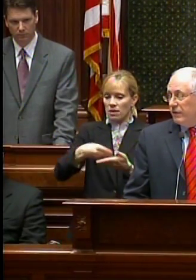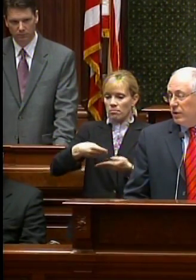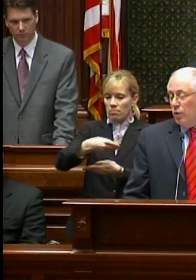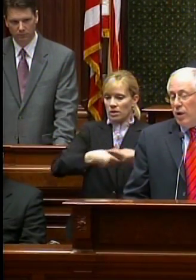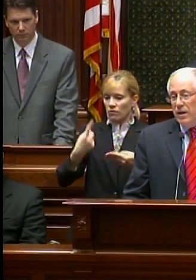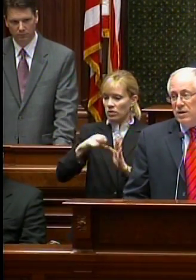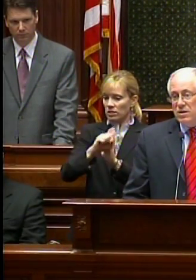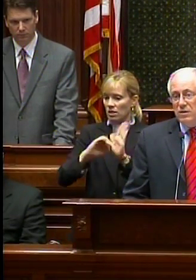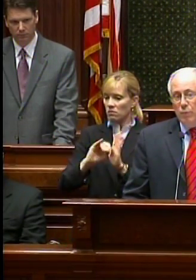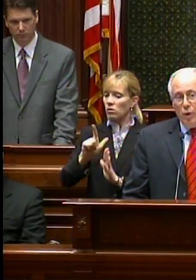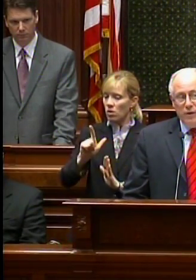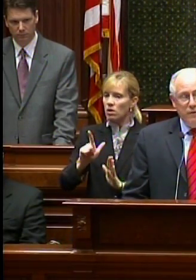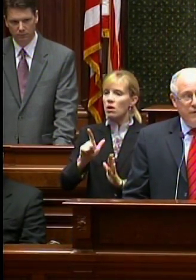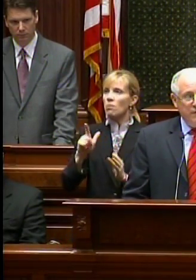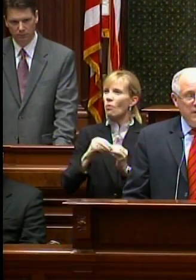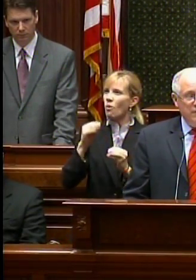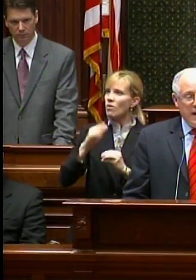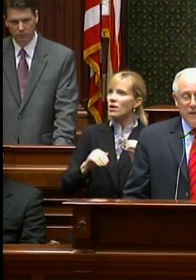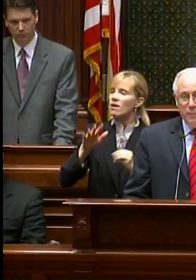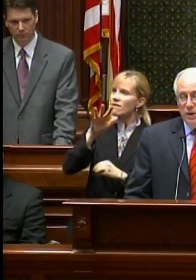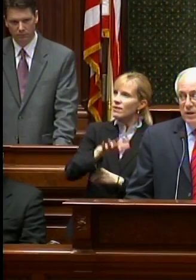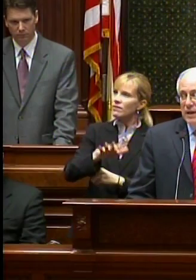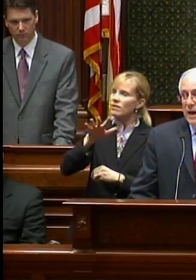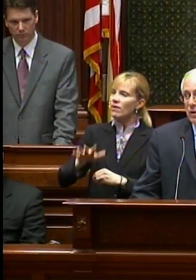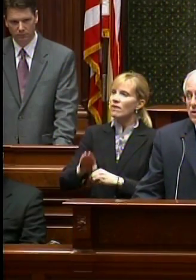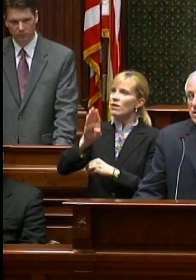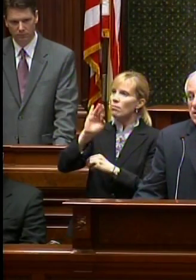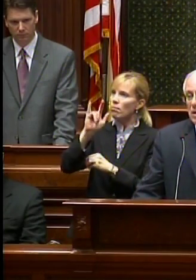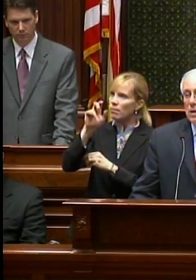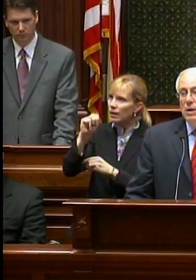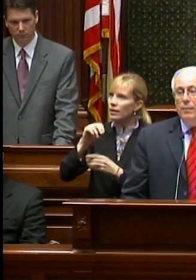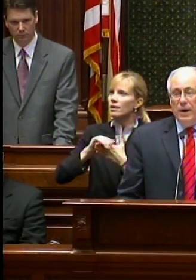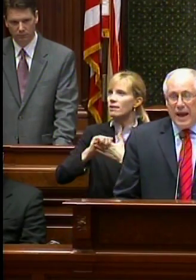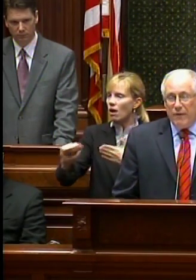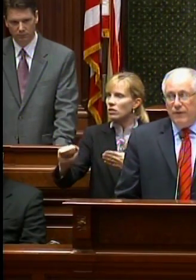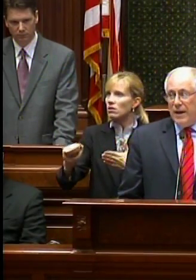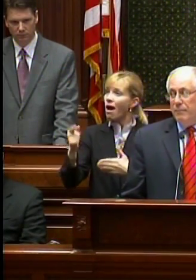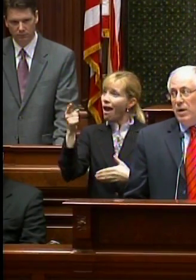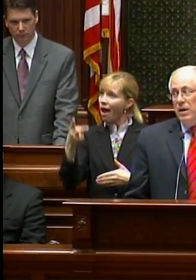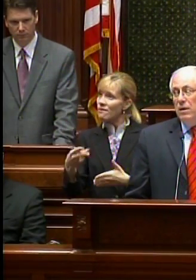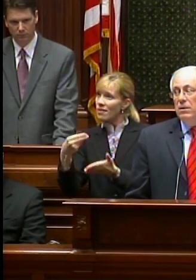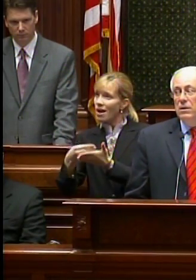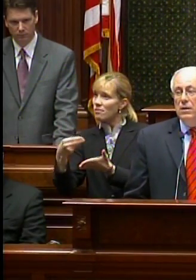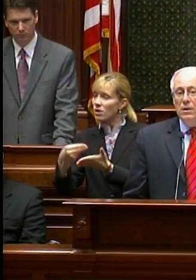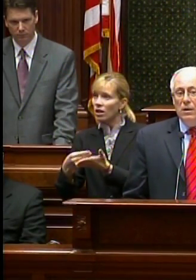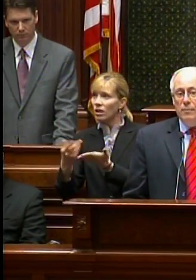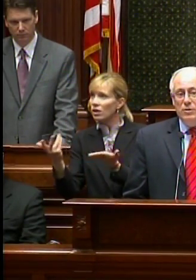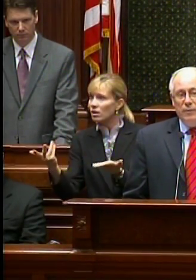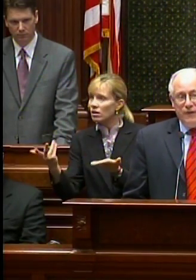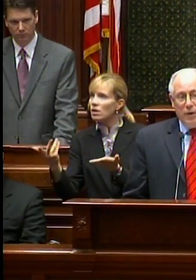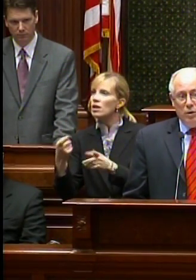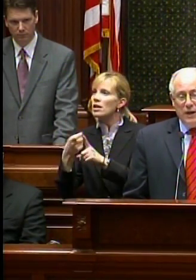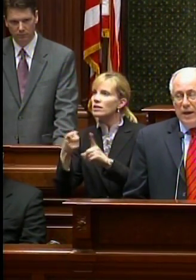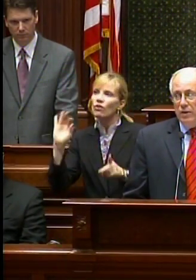of Illinois is more than 55 billion dollars, about half of that money comes from federal